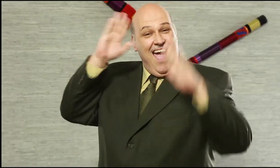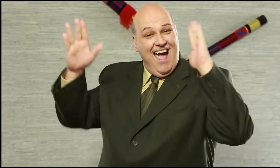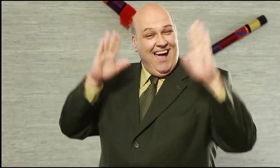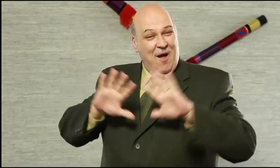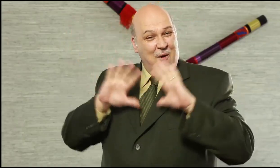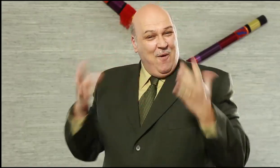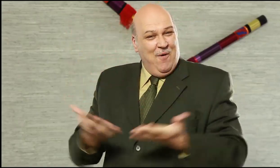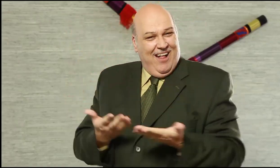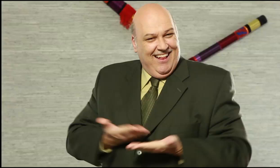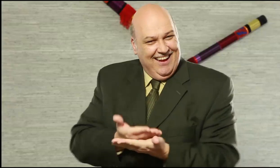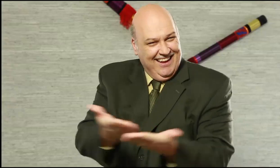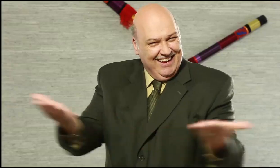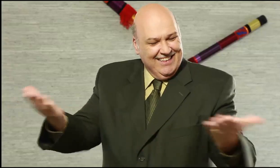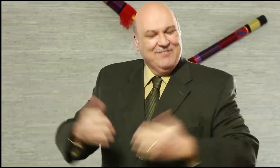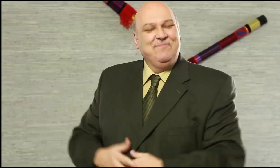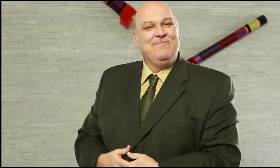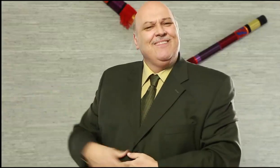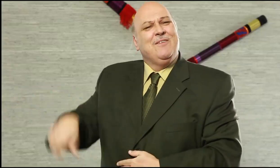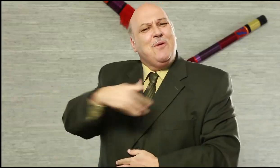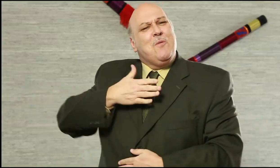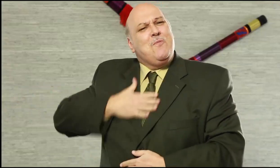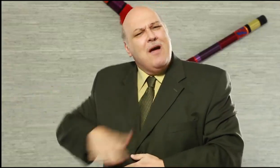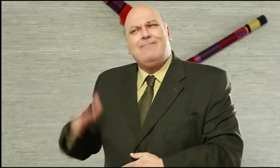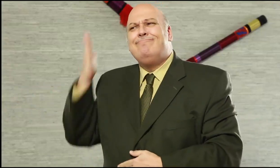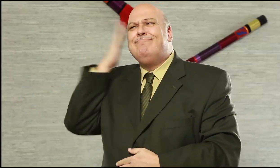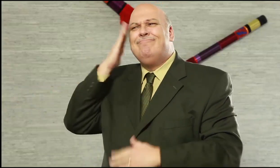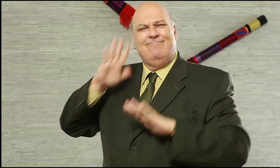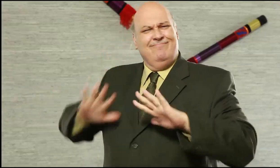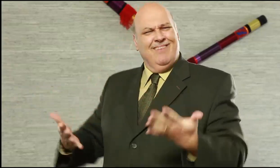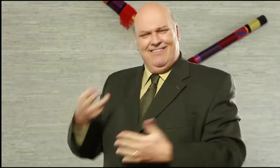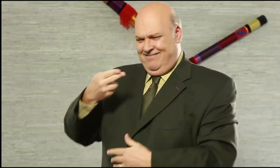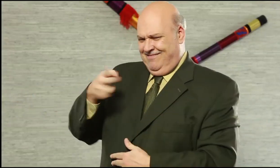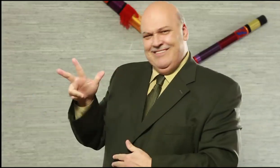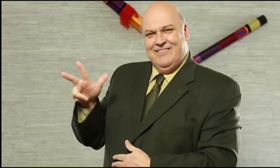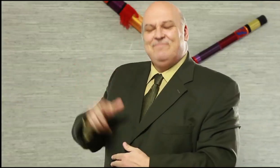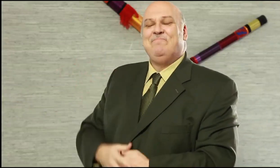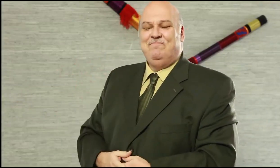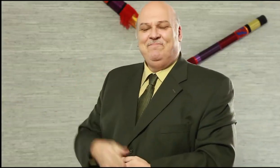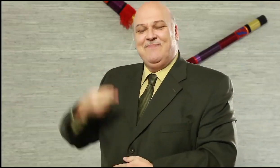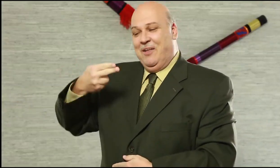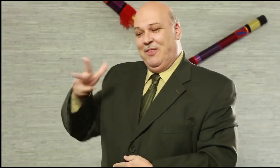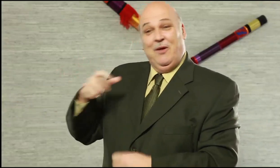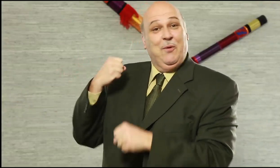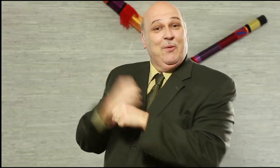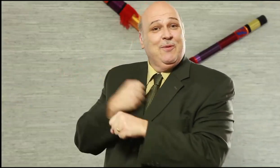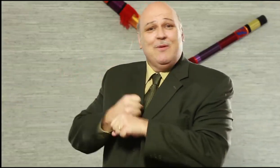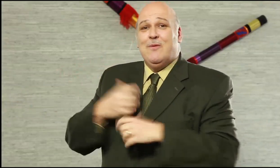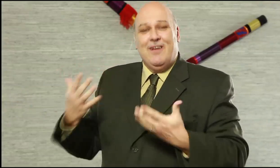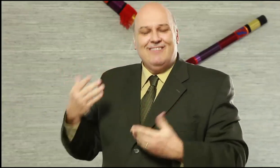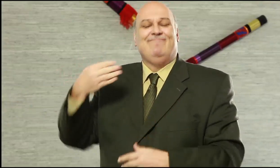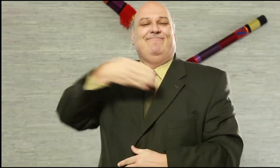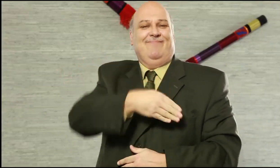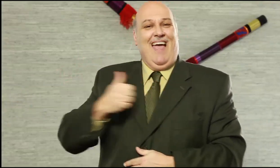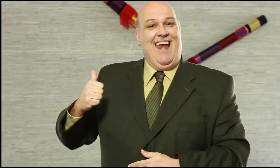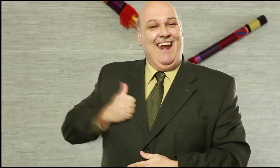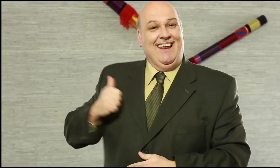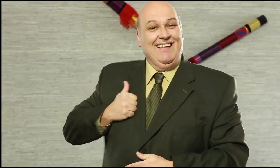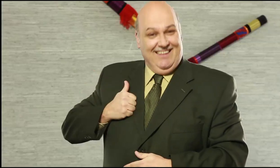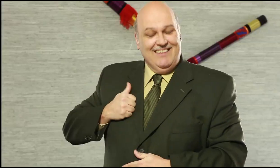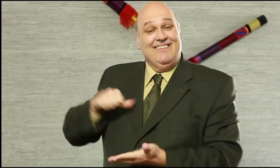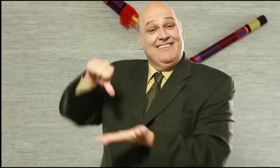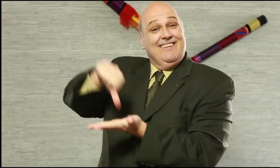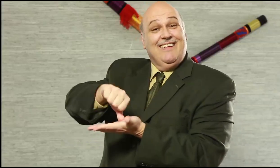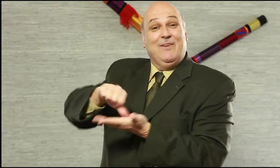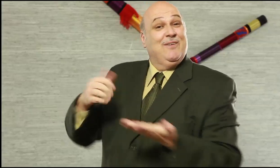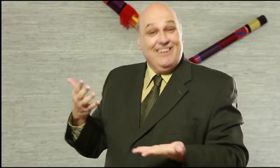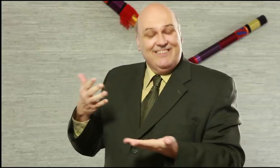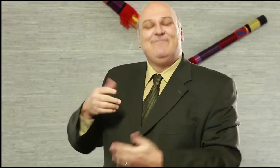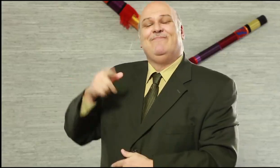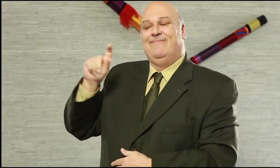Hi everyone! I would like to tell you